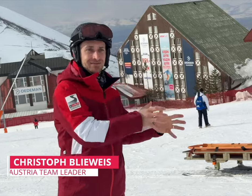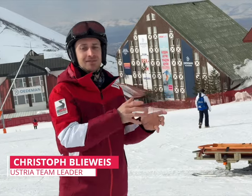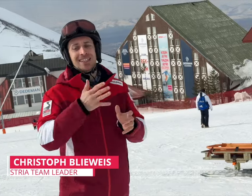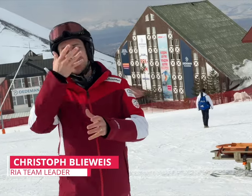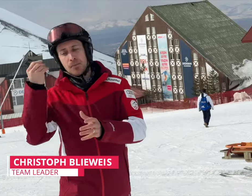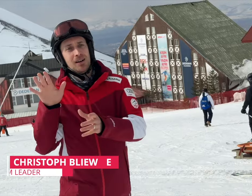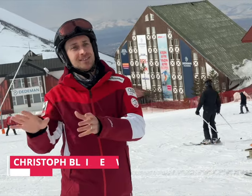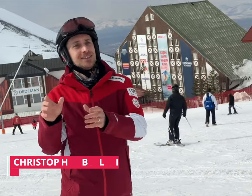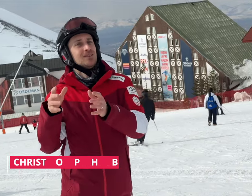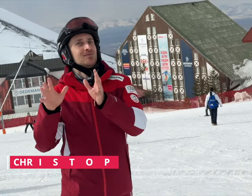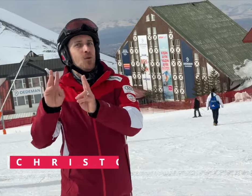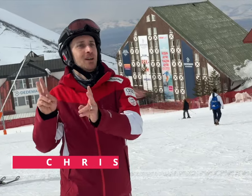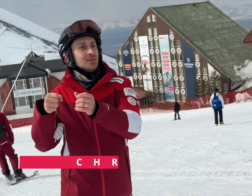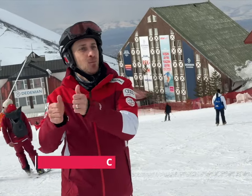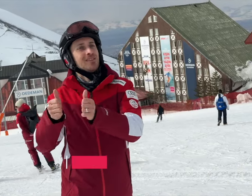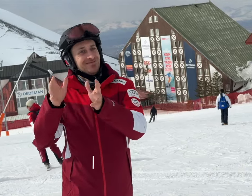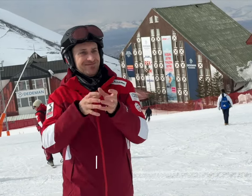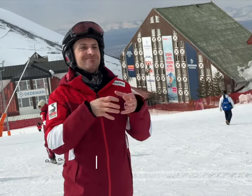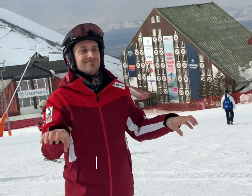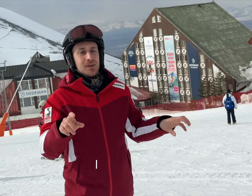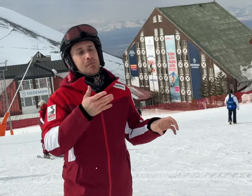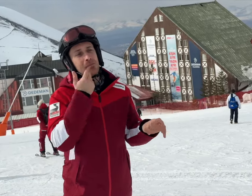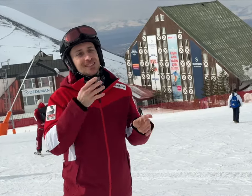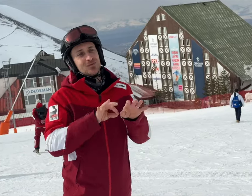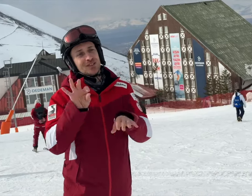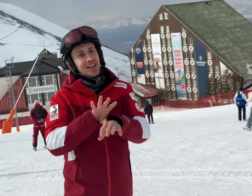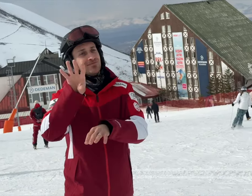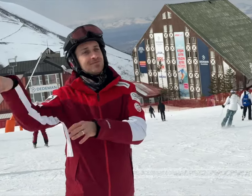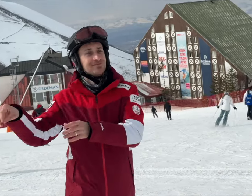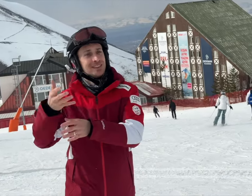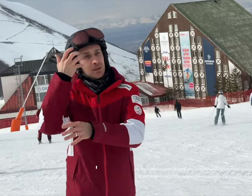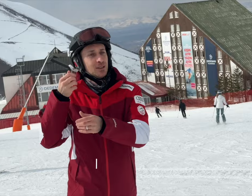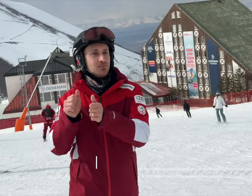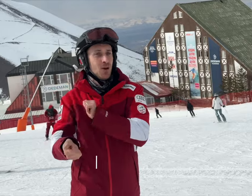futsal fits in here. It should belong to Summer Deaflympics.